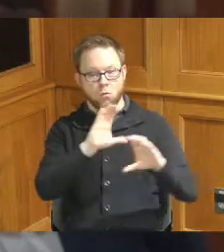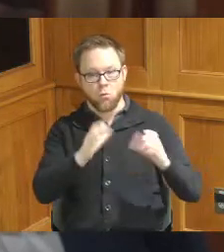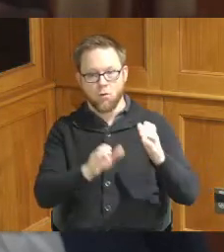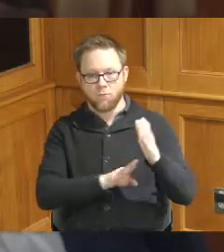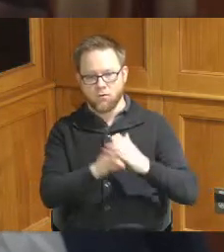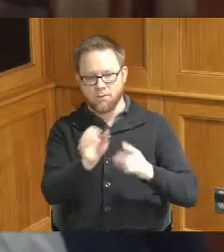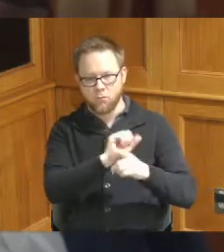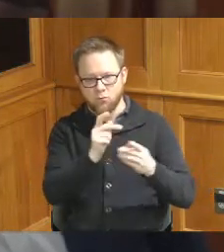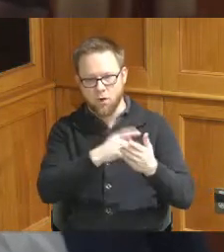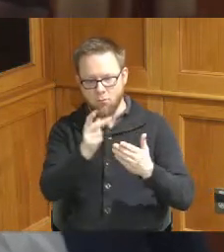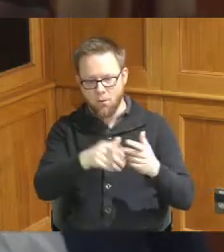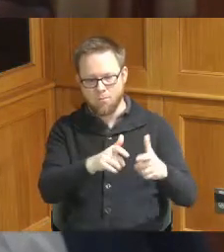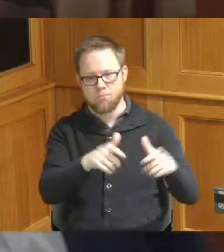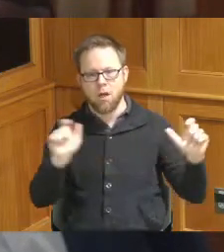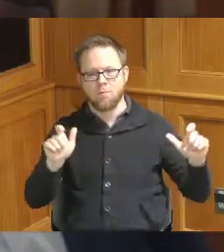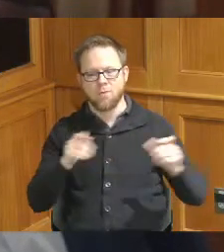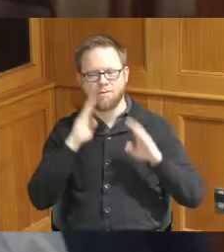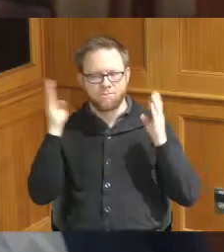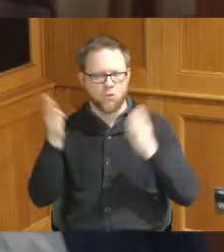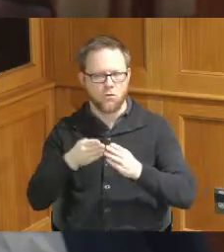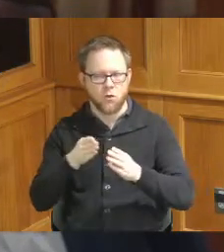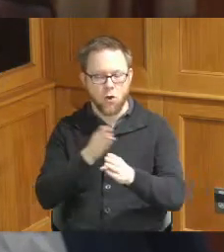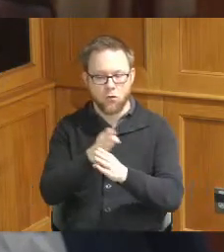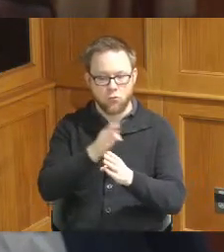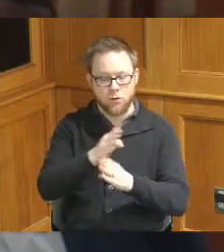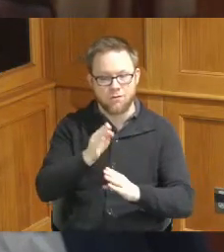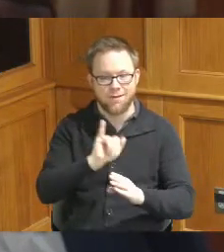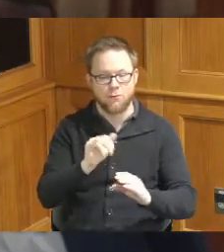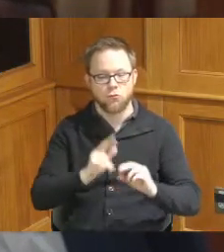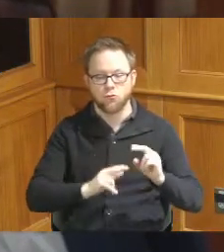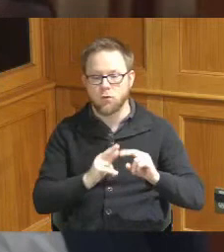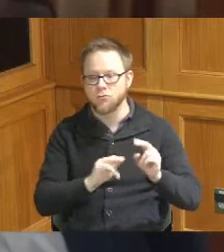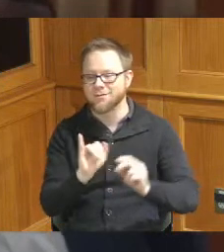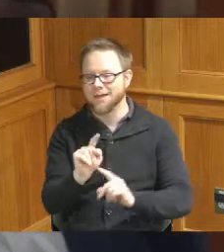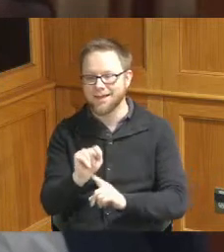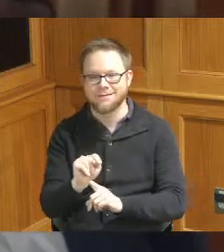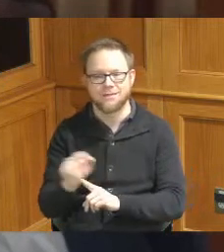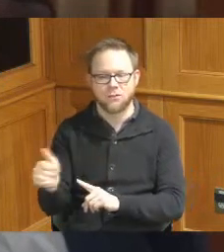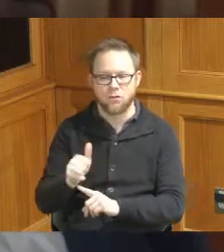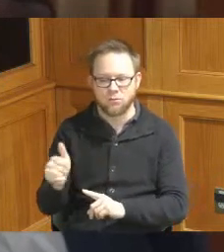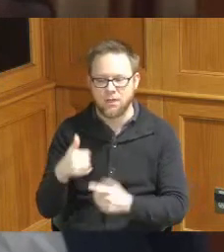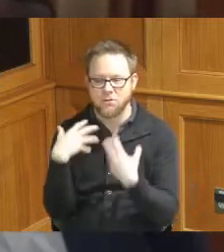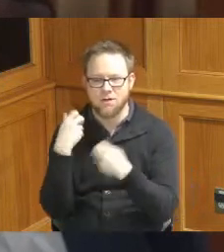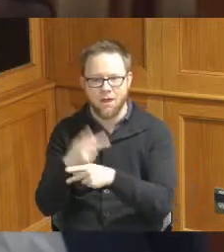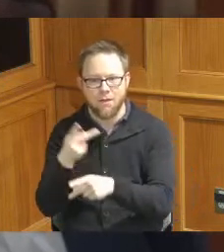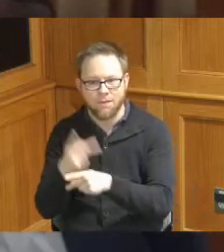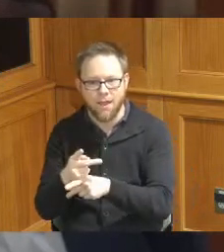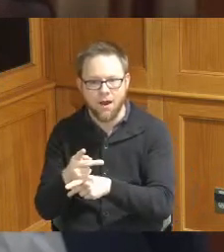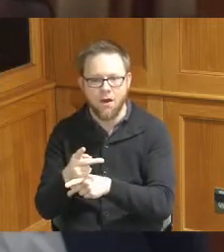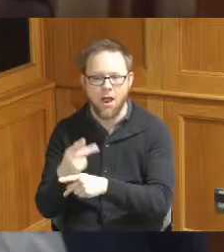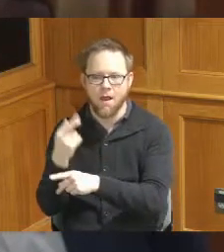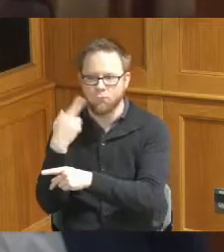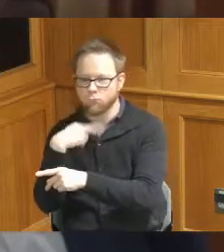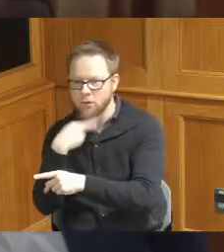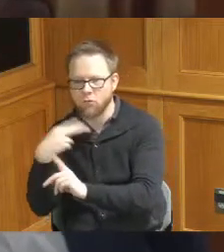focused on in-demand careers of construction I.T Transportation health care and hospitality we have